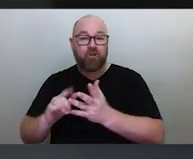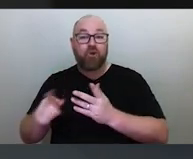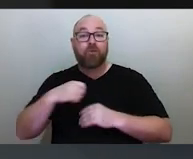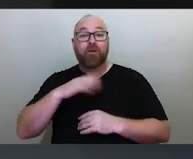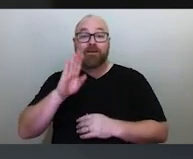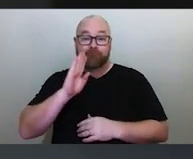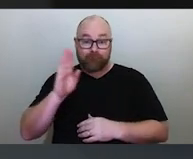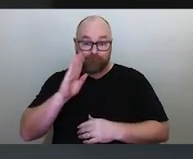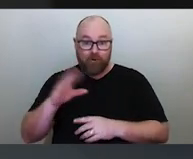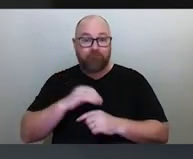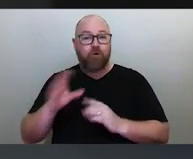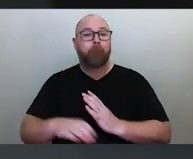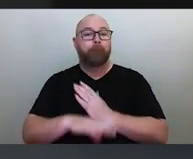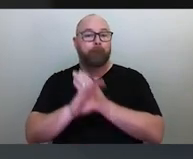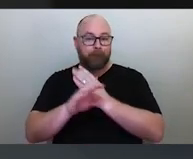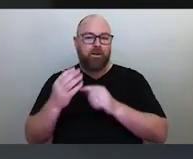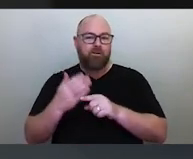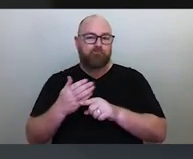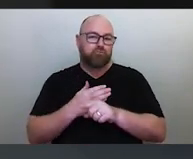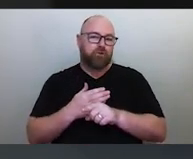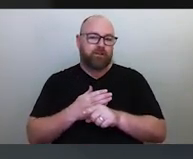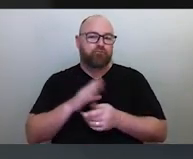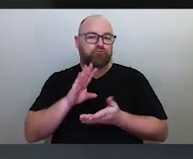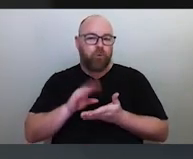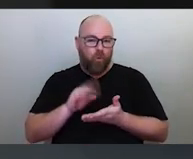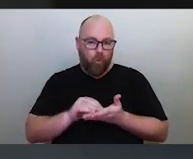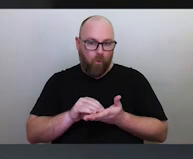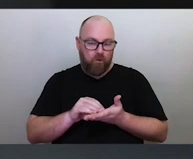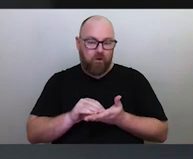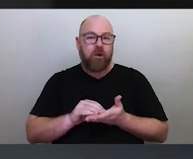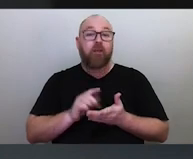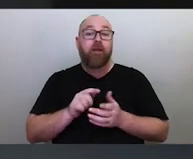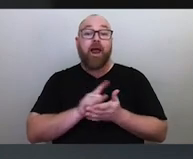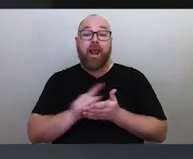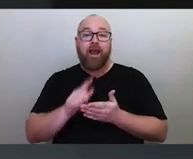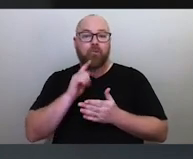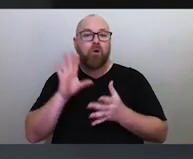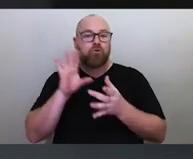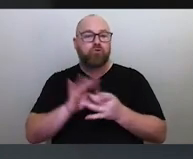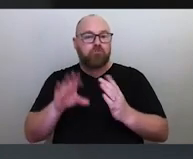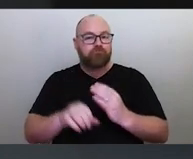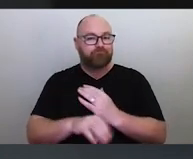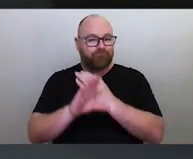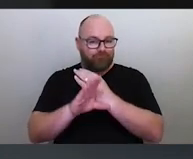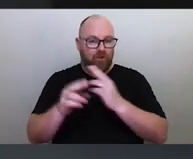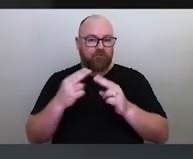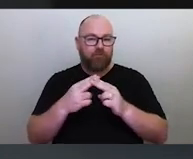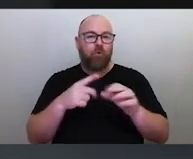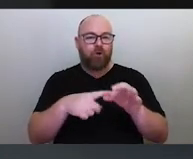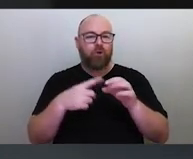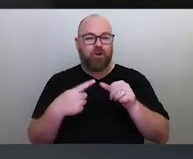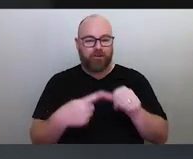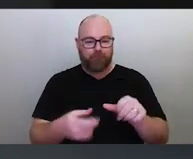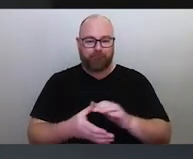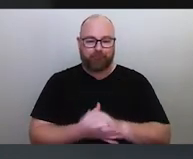remotely as a prerecorded session and then will be joining us after the lecture for the question and answer session.